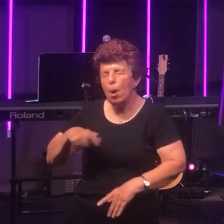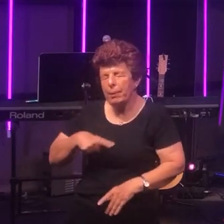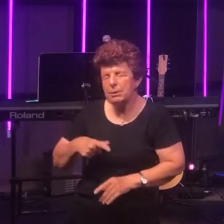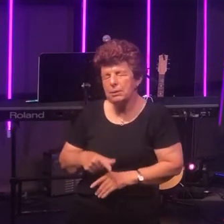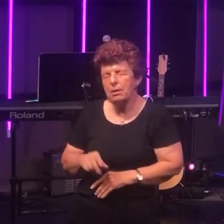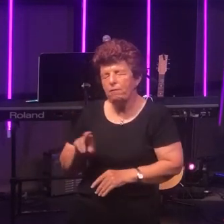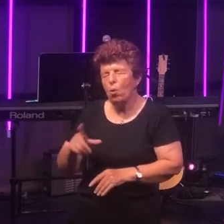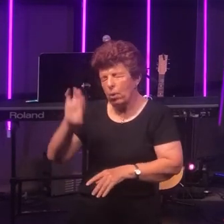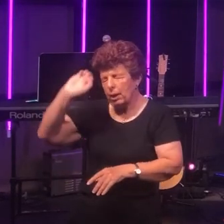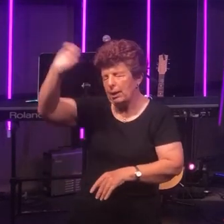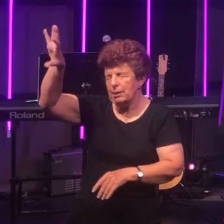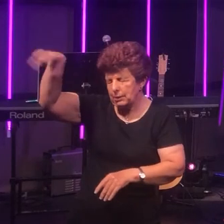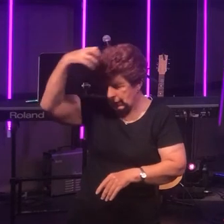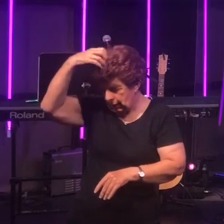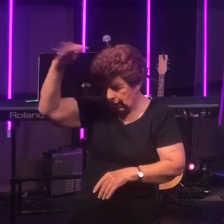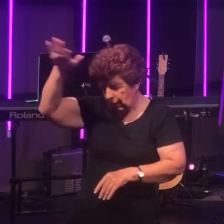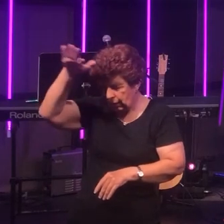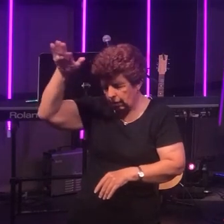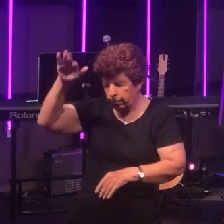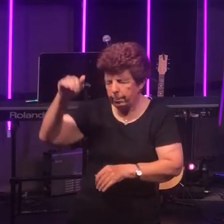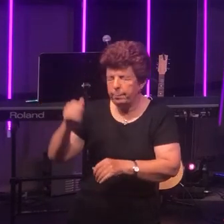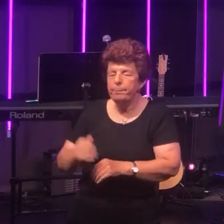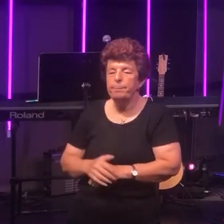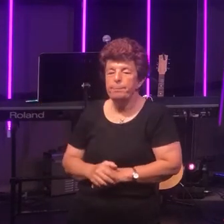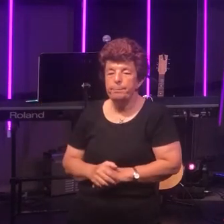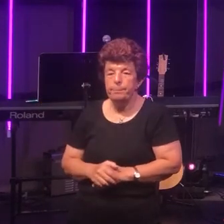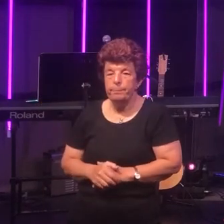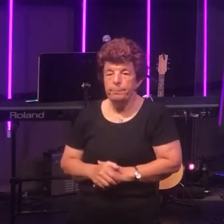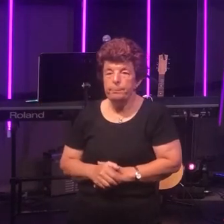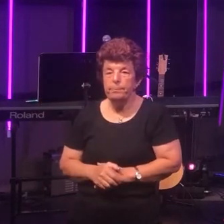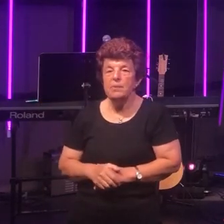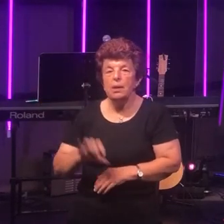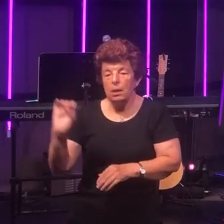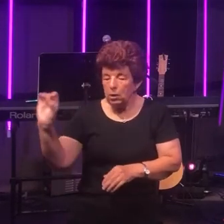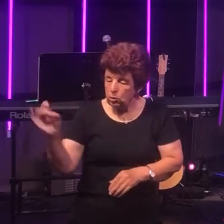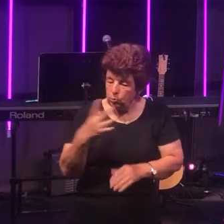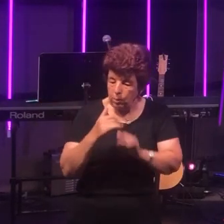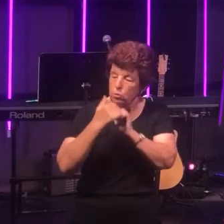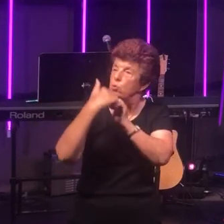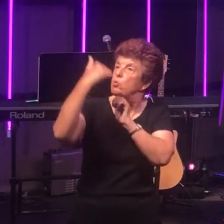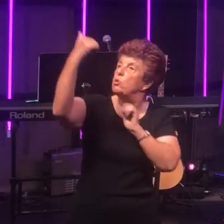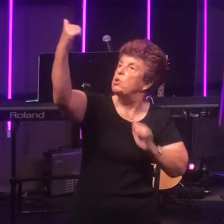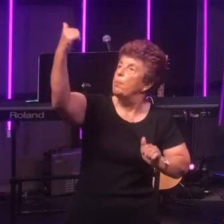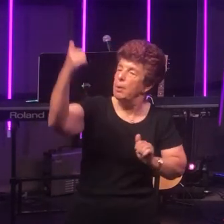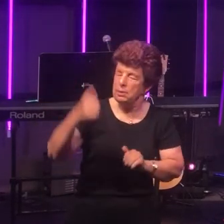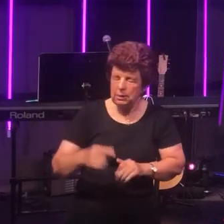the kingdom of God. Spiritual separation is something which